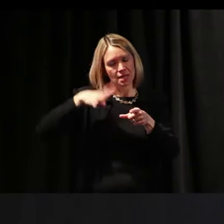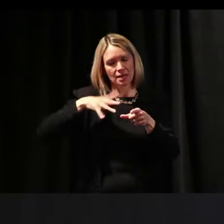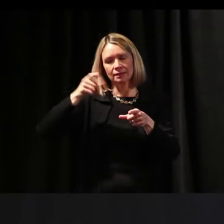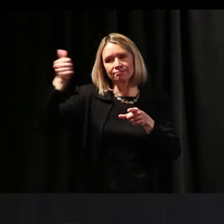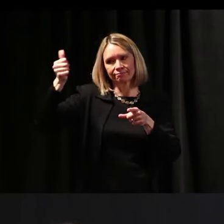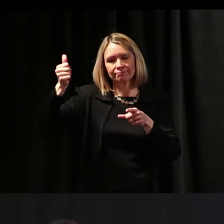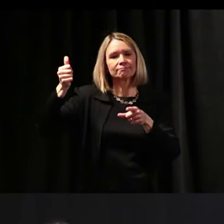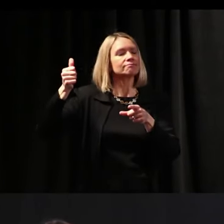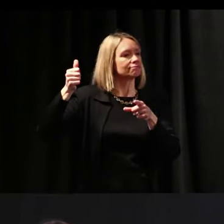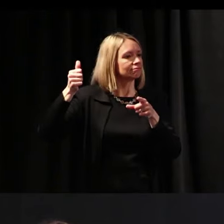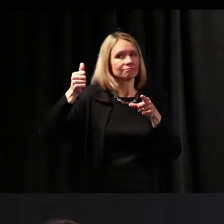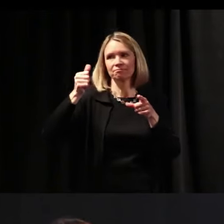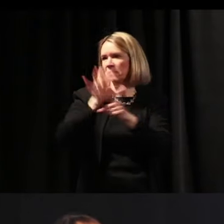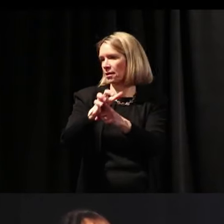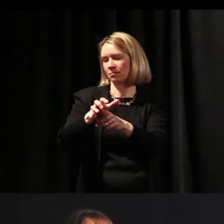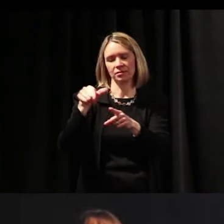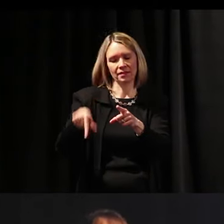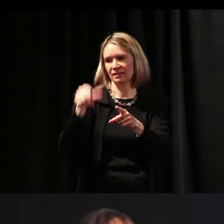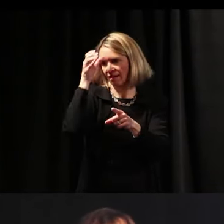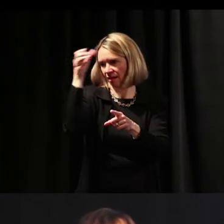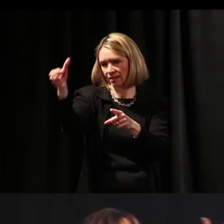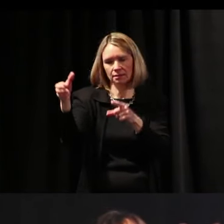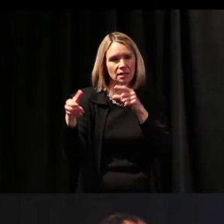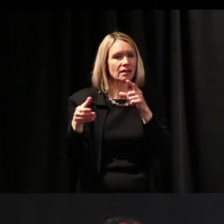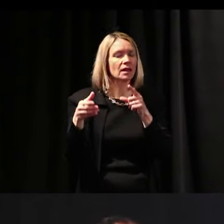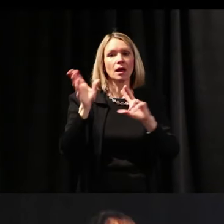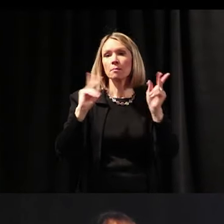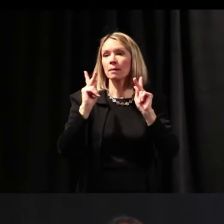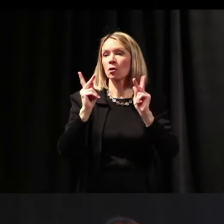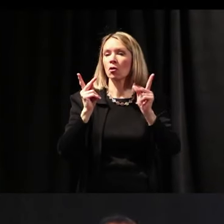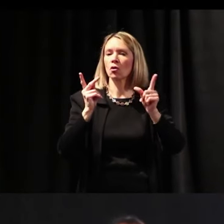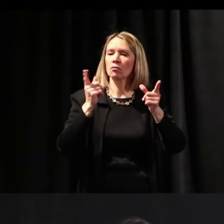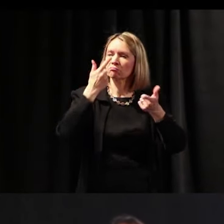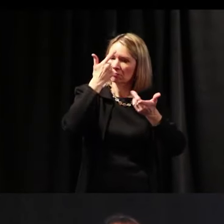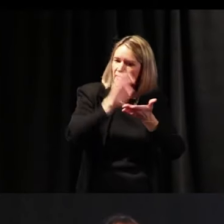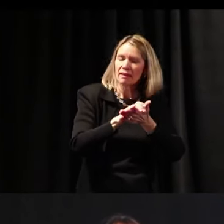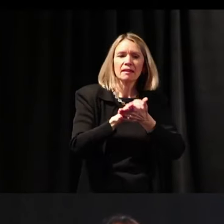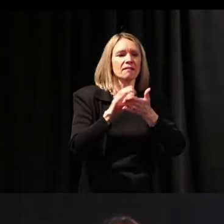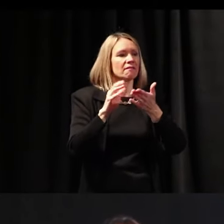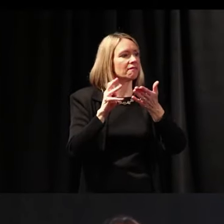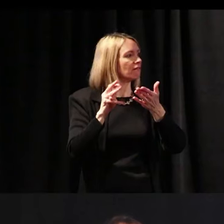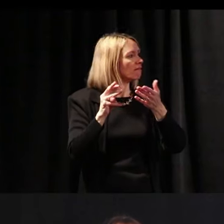who made this very popular, the whole concept of people socially believe this thing,